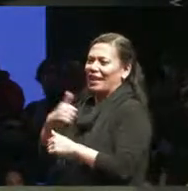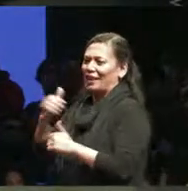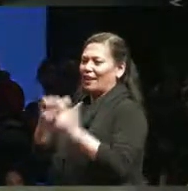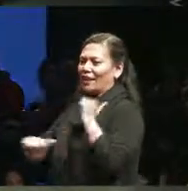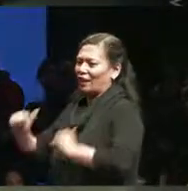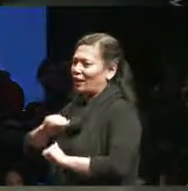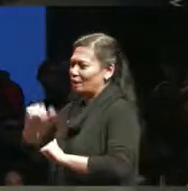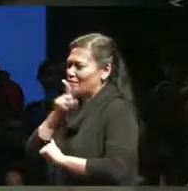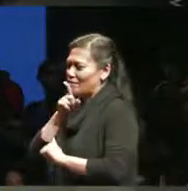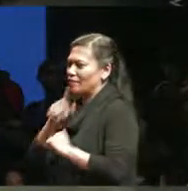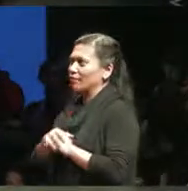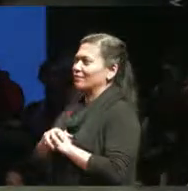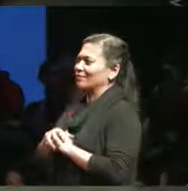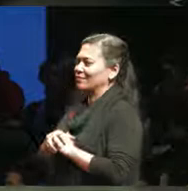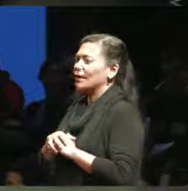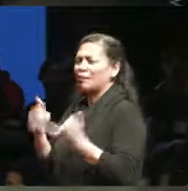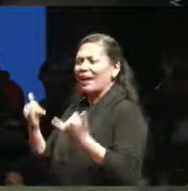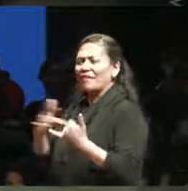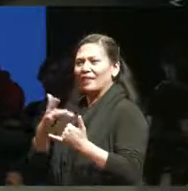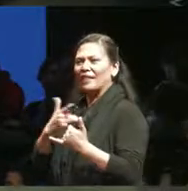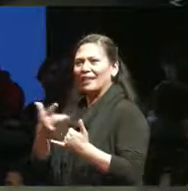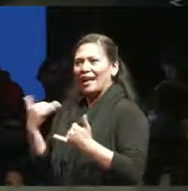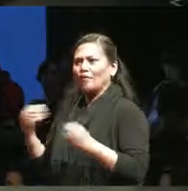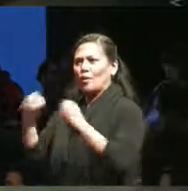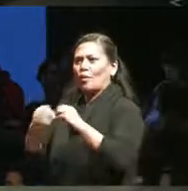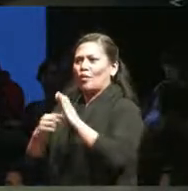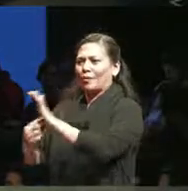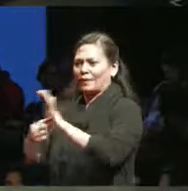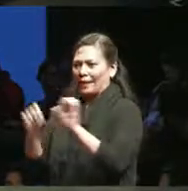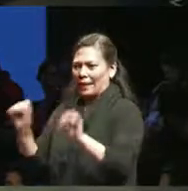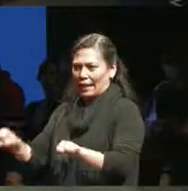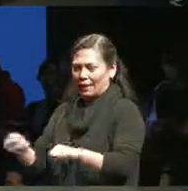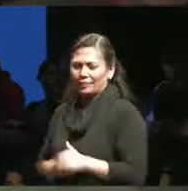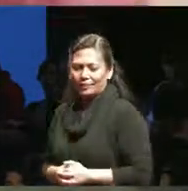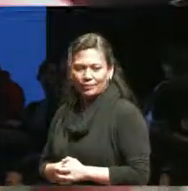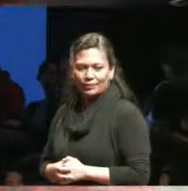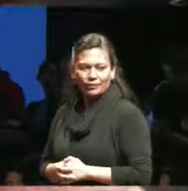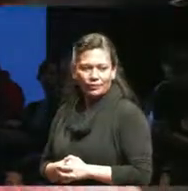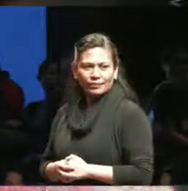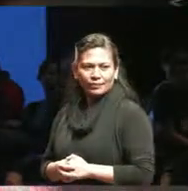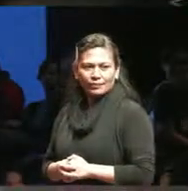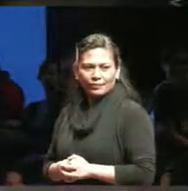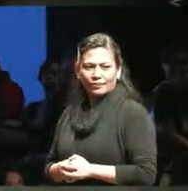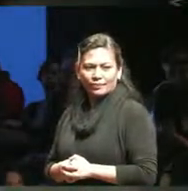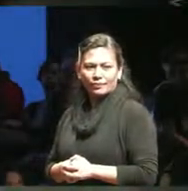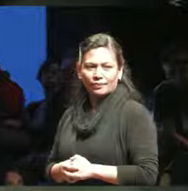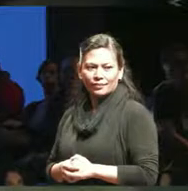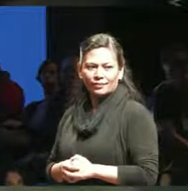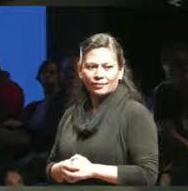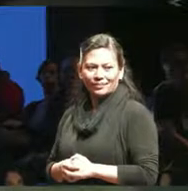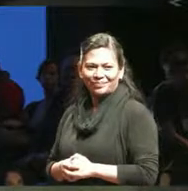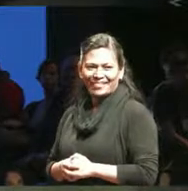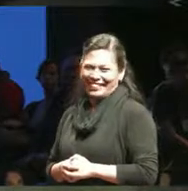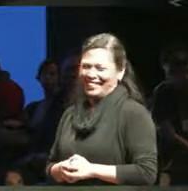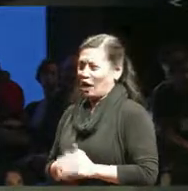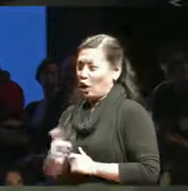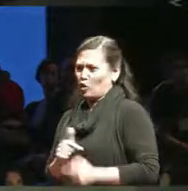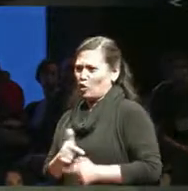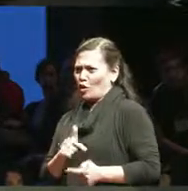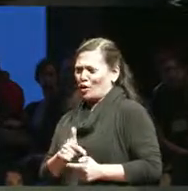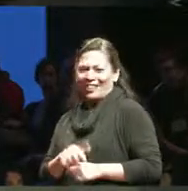there's way more space to occupy. ( Leah passes the mic to Justin)